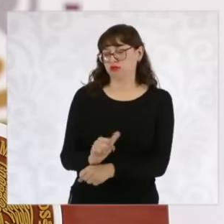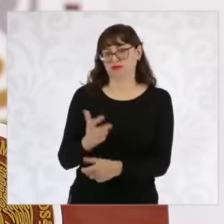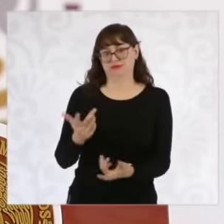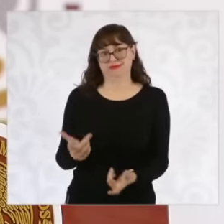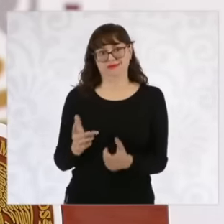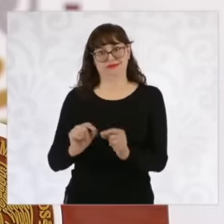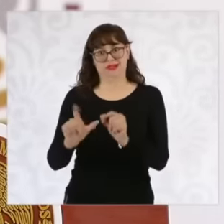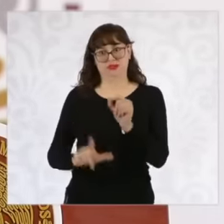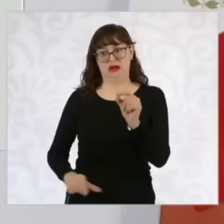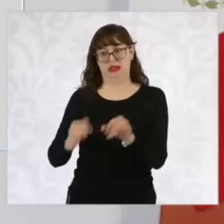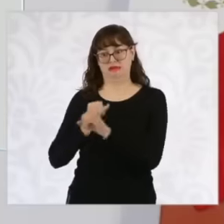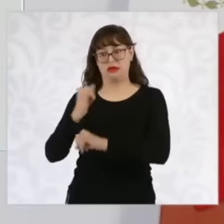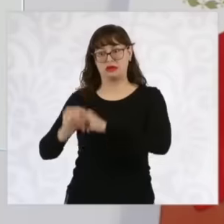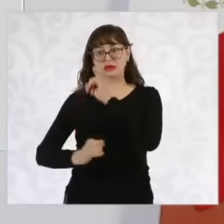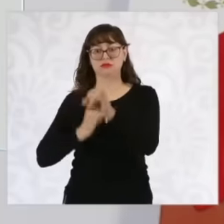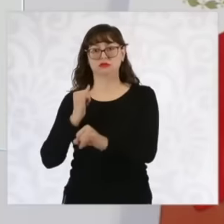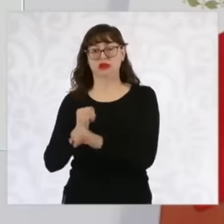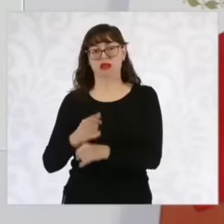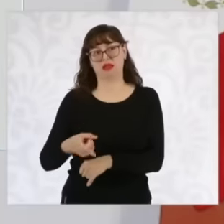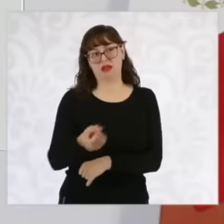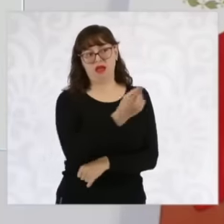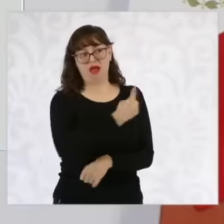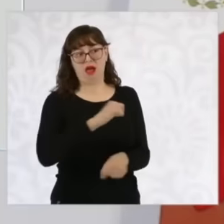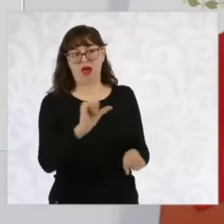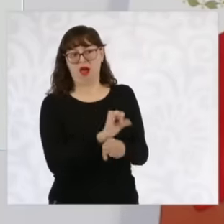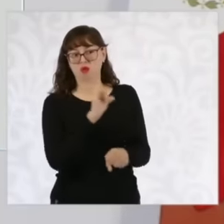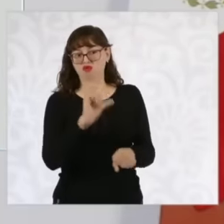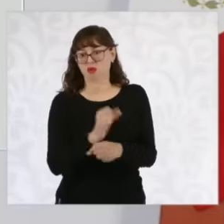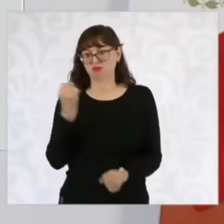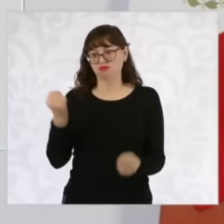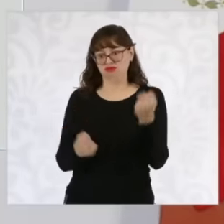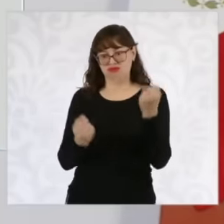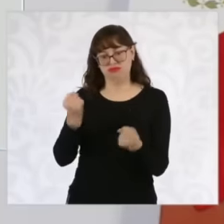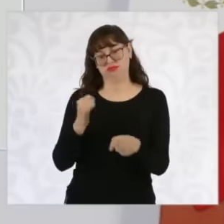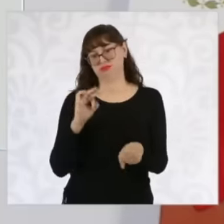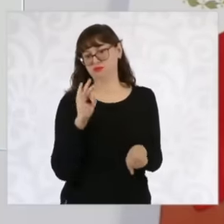and in reality those who were entering at that moment were protected to prevent